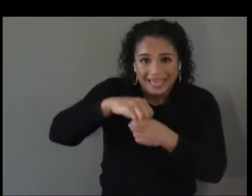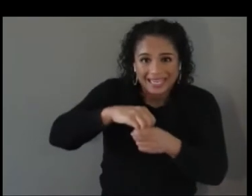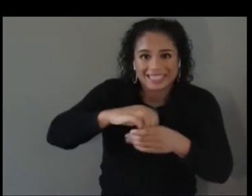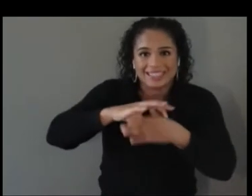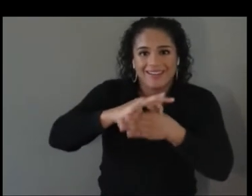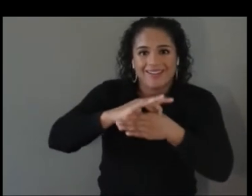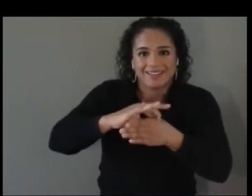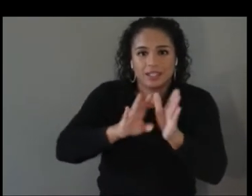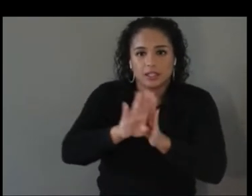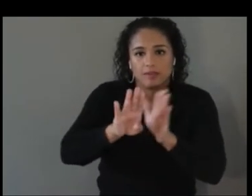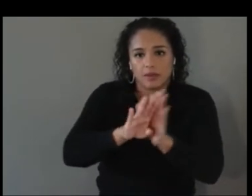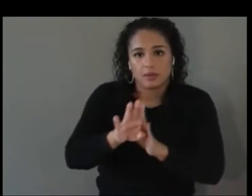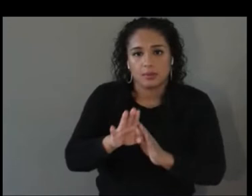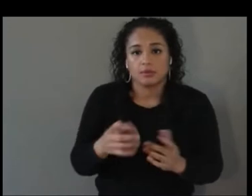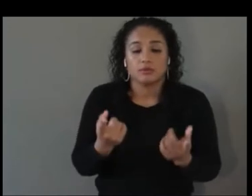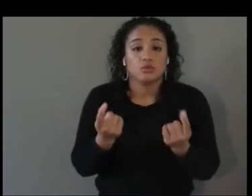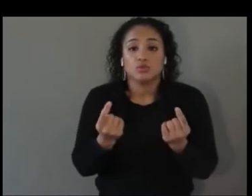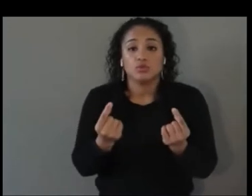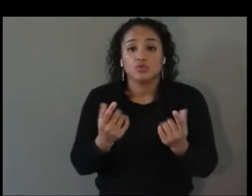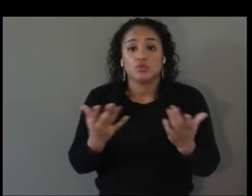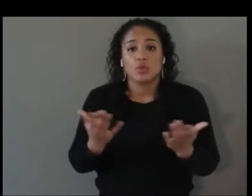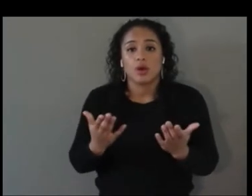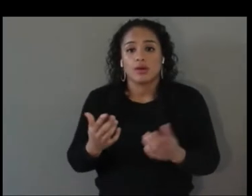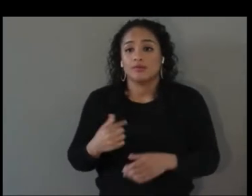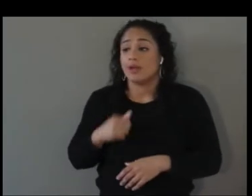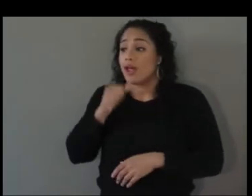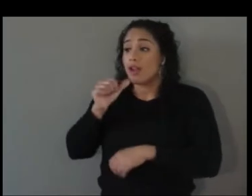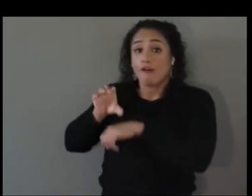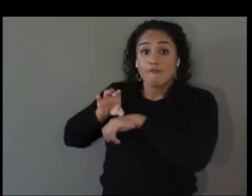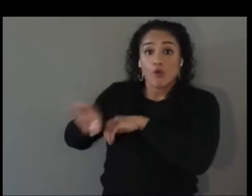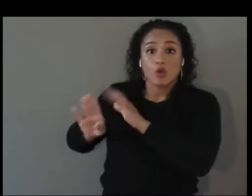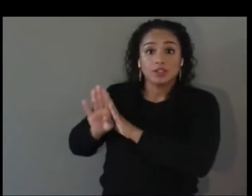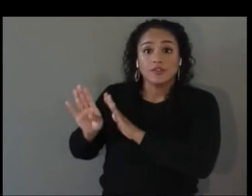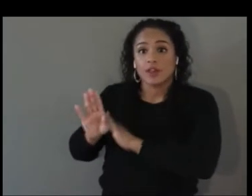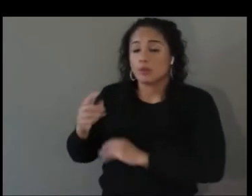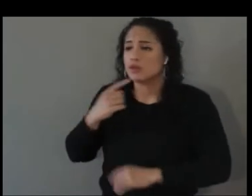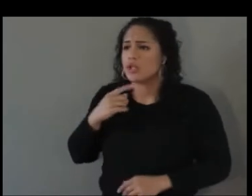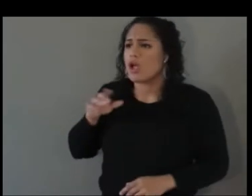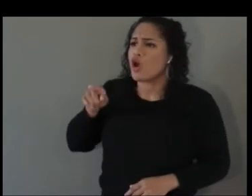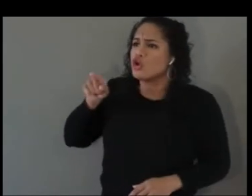You're not going to force developers to say that you need to make sure content x, y, z